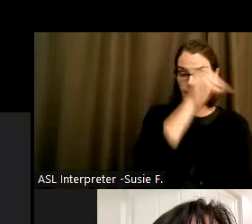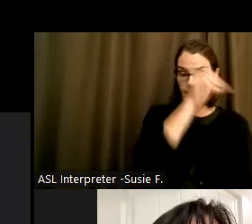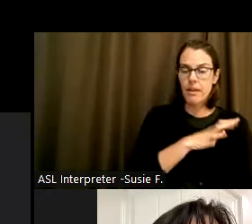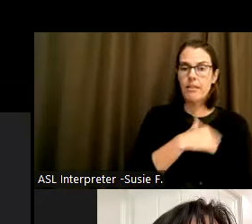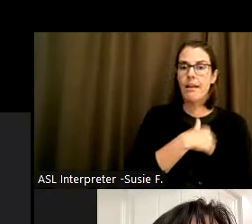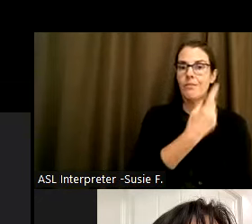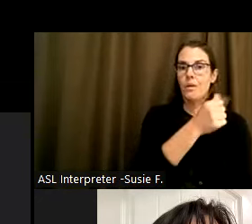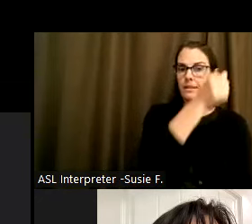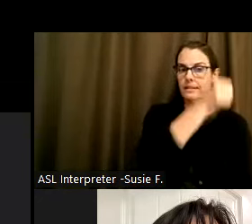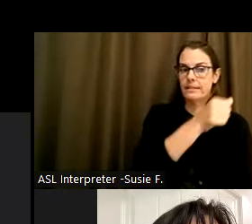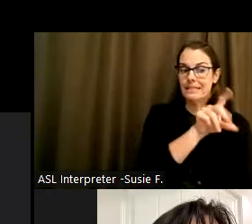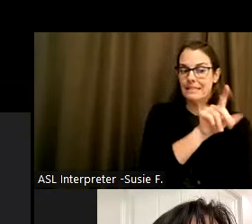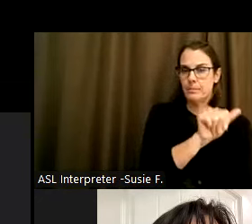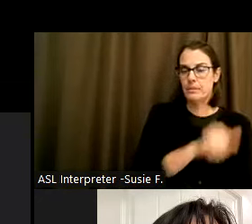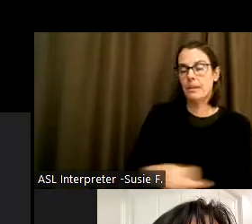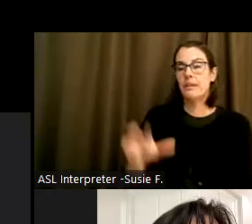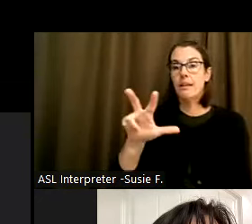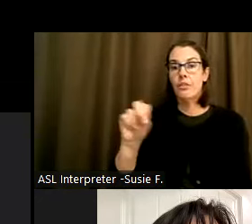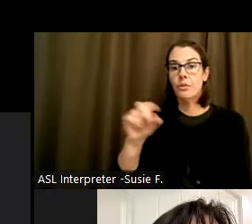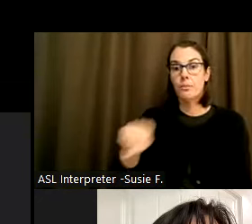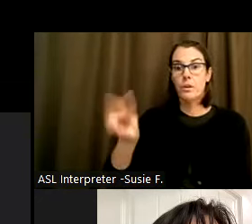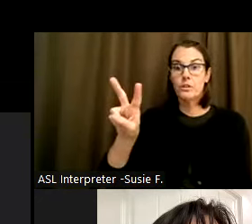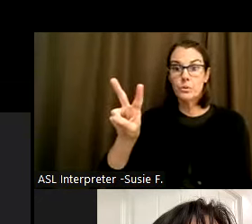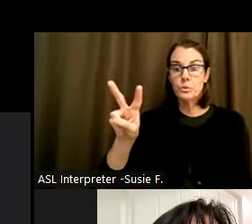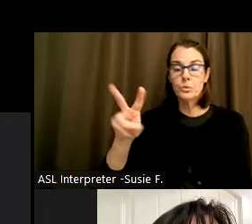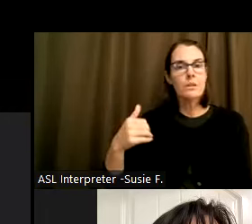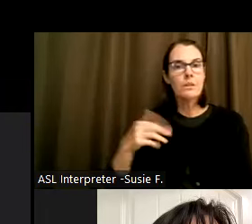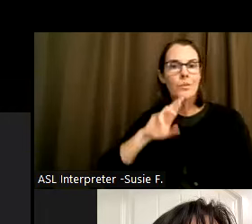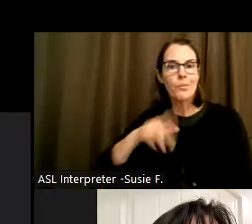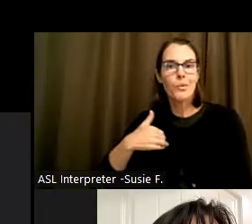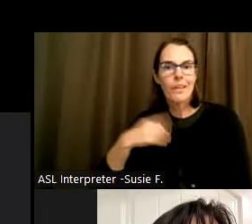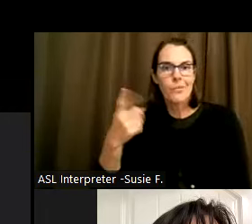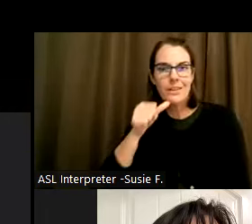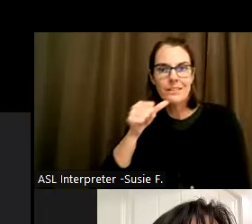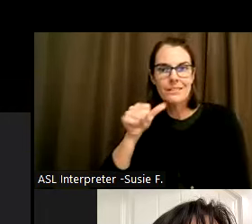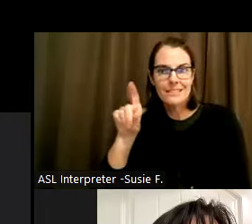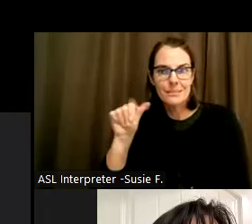while 30.2% of females report at least one disability.